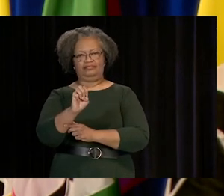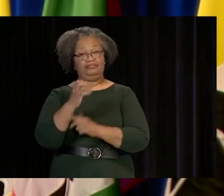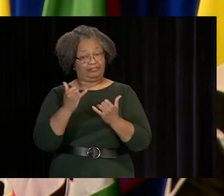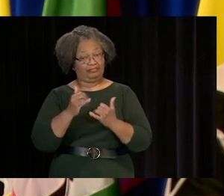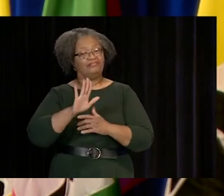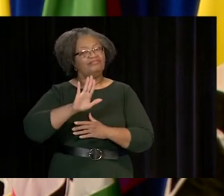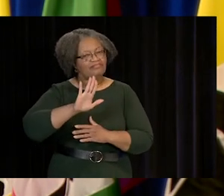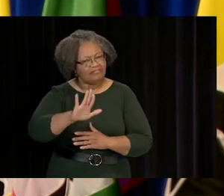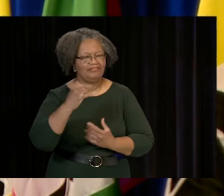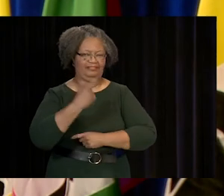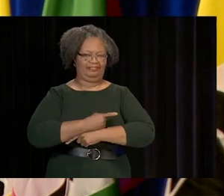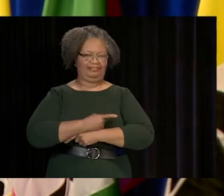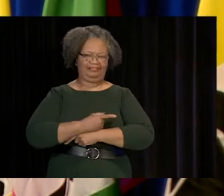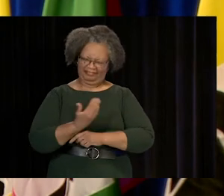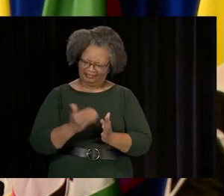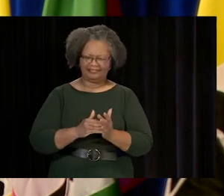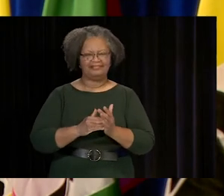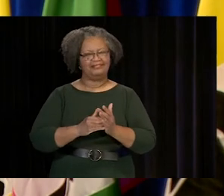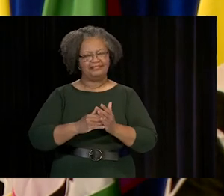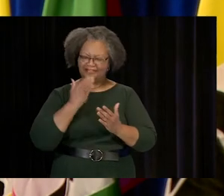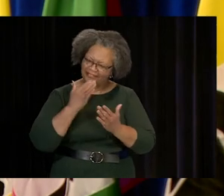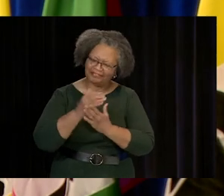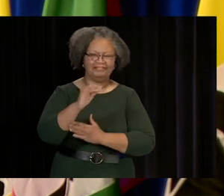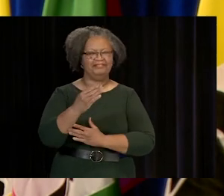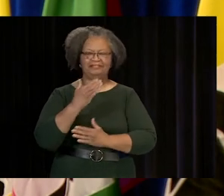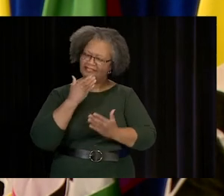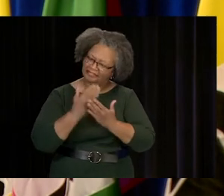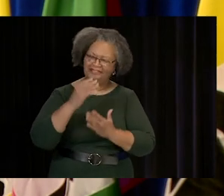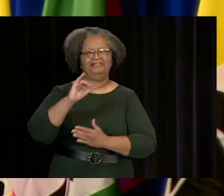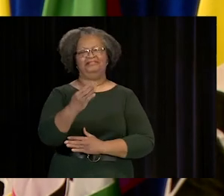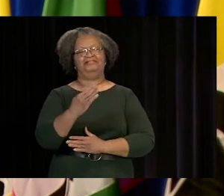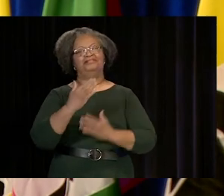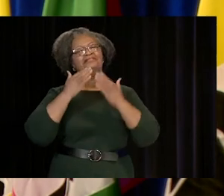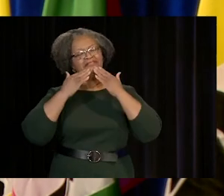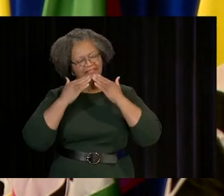AGAIN, JOB WELL DONE, JOB WELL DONE. THANK YOU.